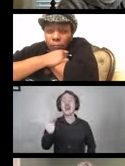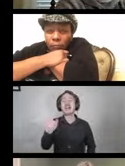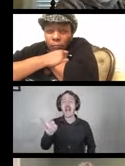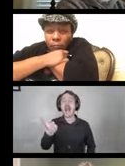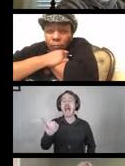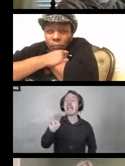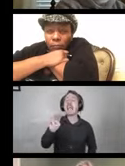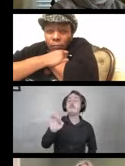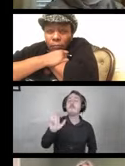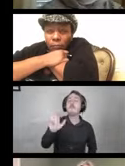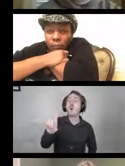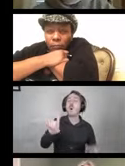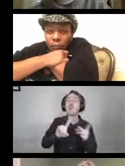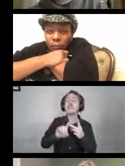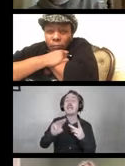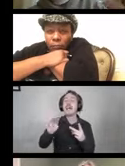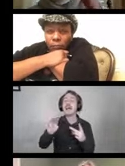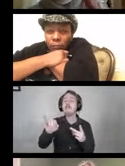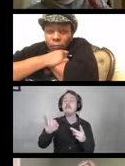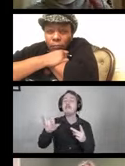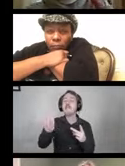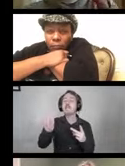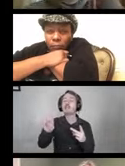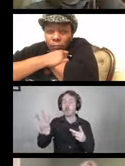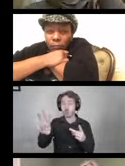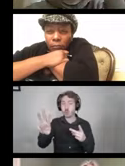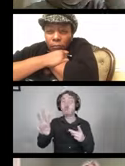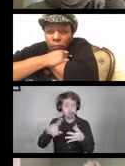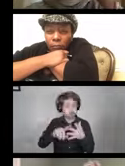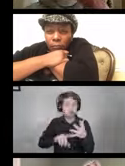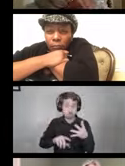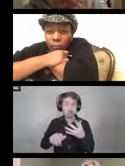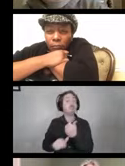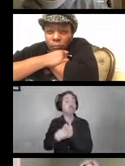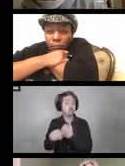They can become a threat to people with allergies